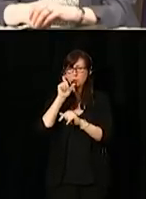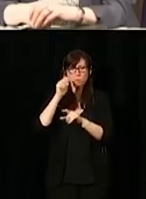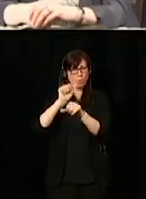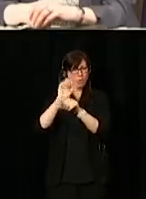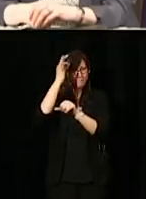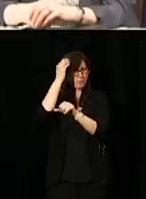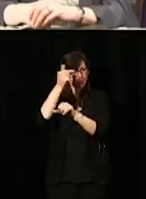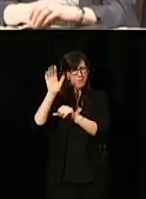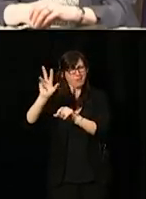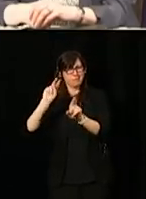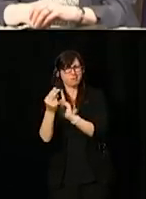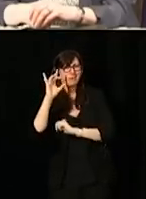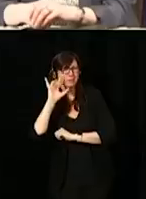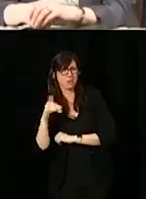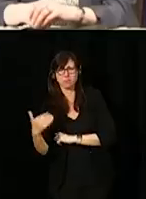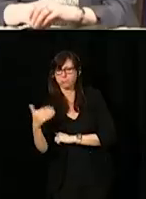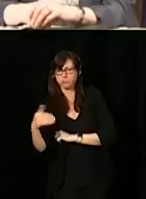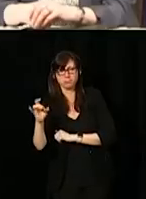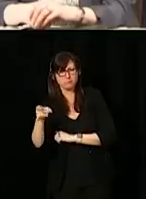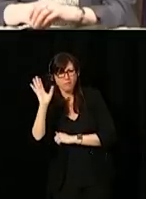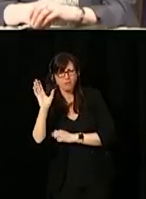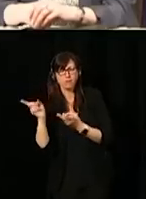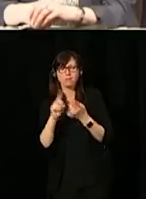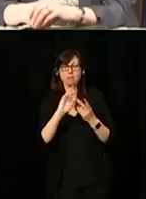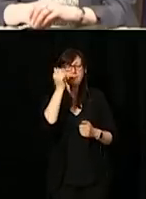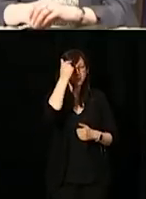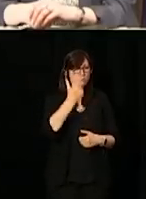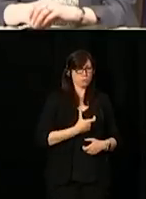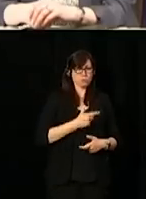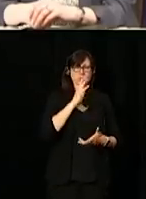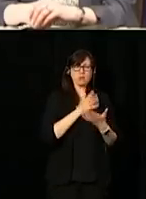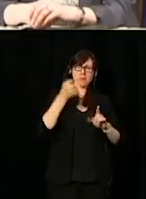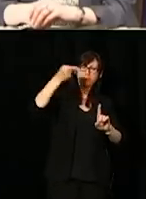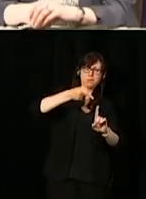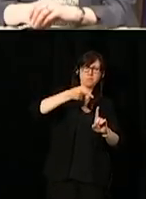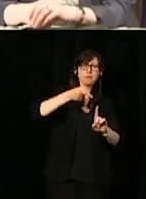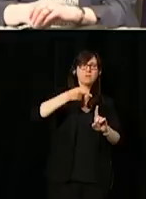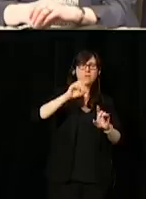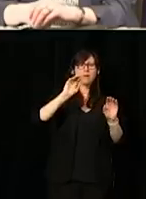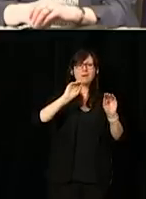Minister Qualtrough spoke about the core of it of the principle of nothing without us,